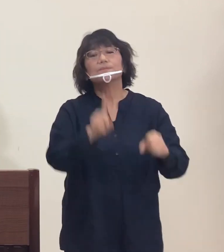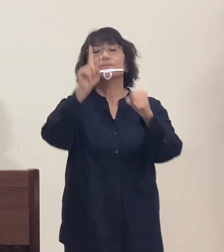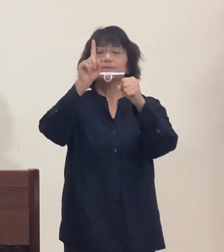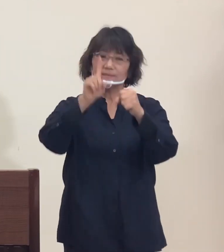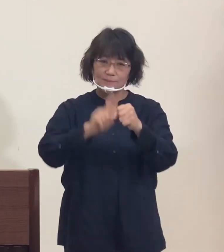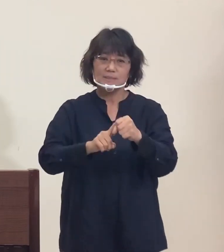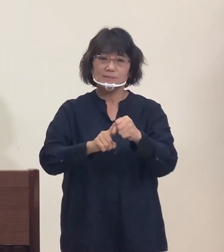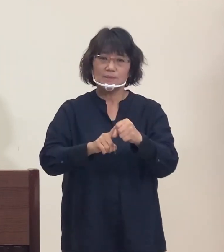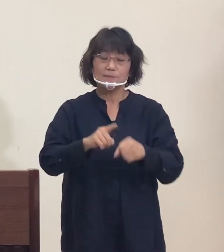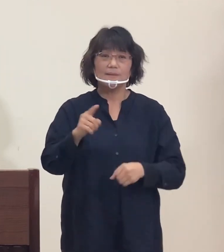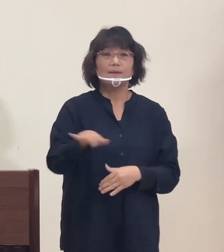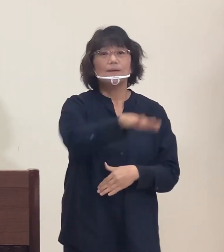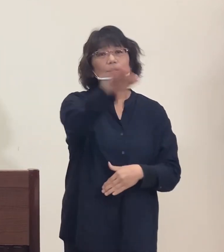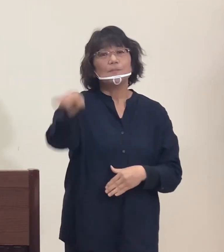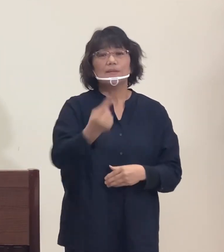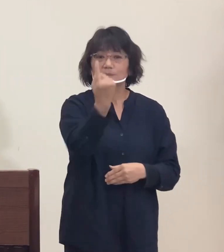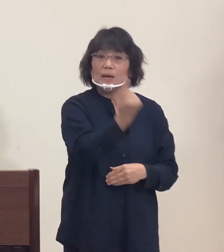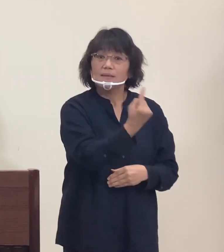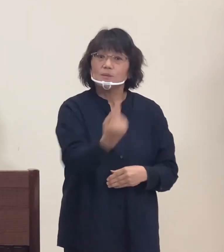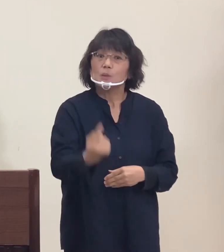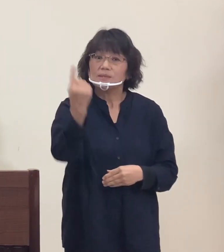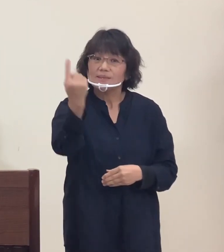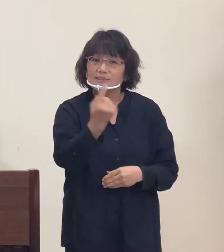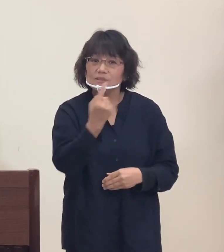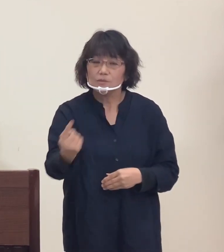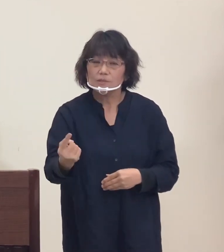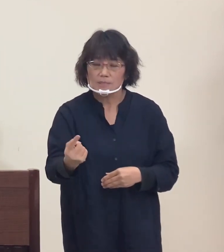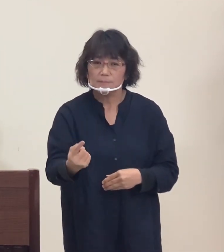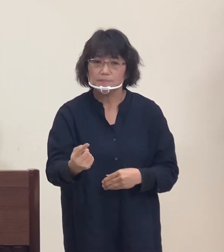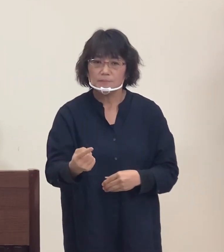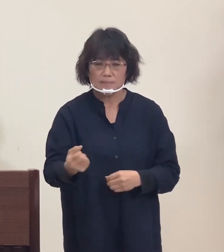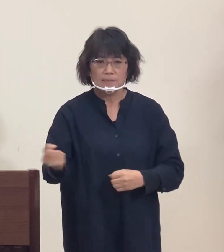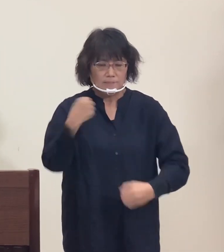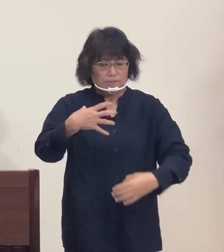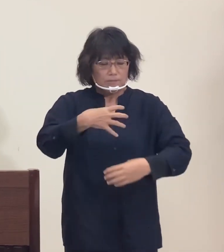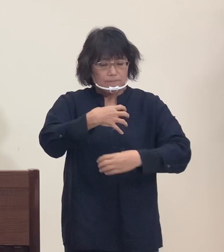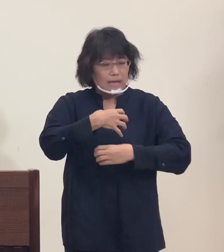we need all citizens to be personally aware of the situation,